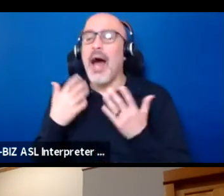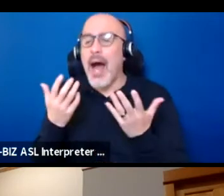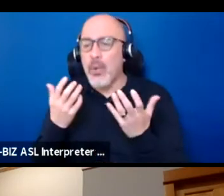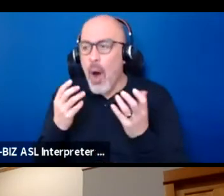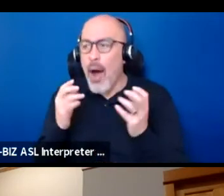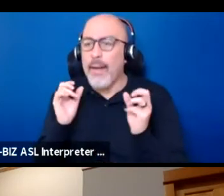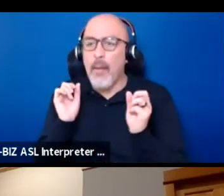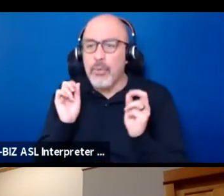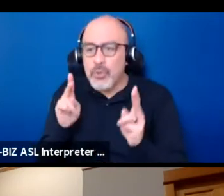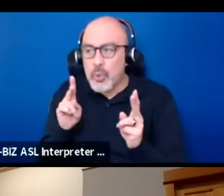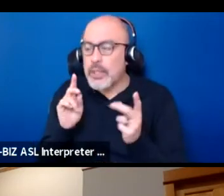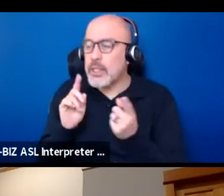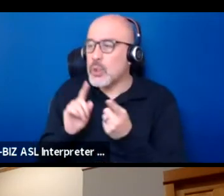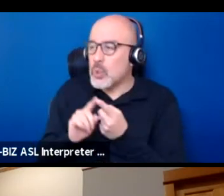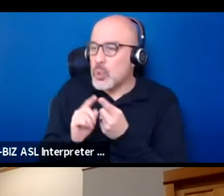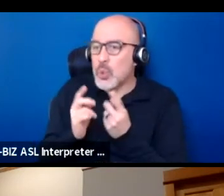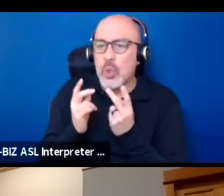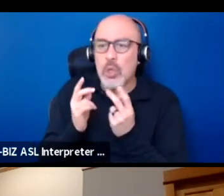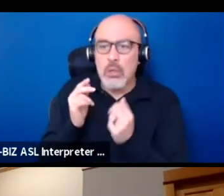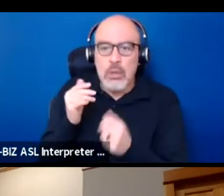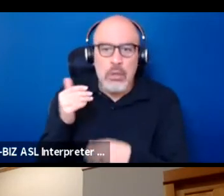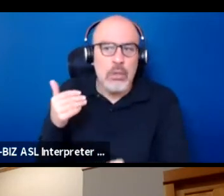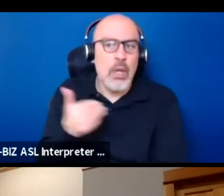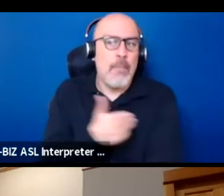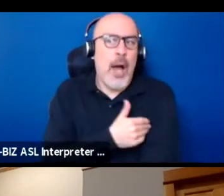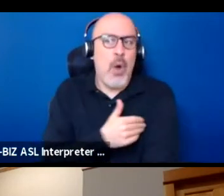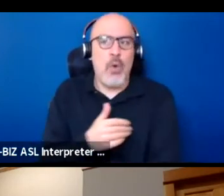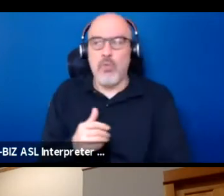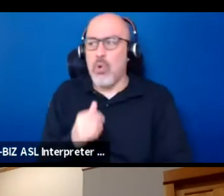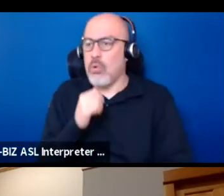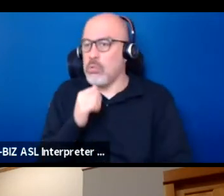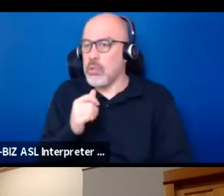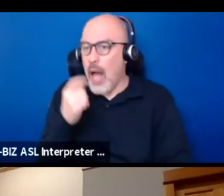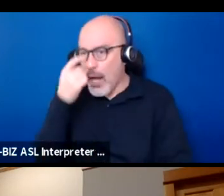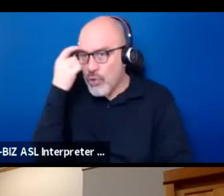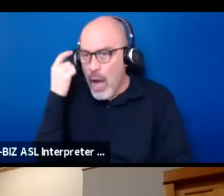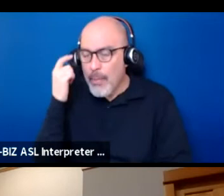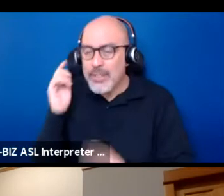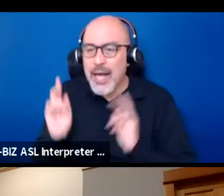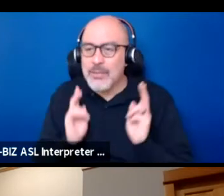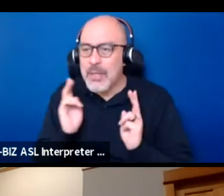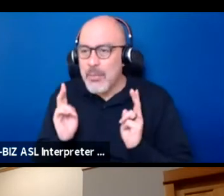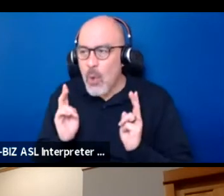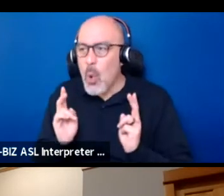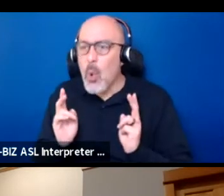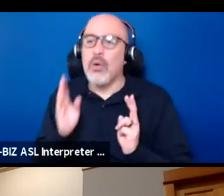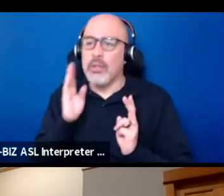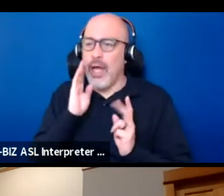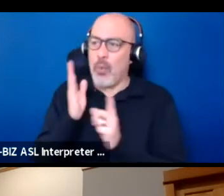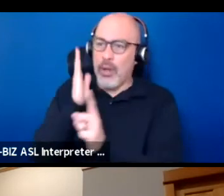about the powerful non-traumatized people that we're going to be in our future